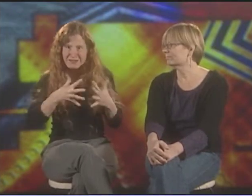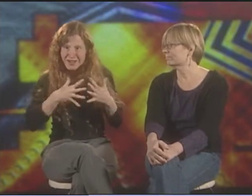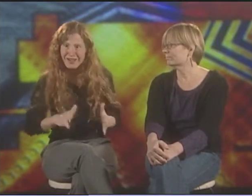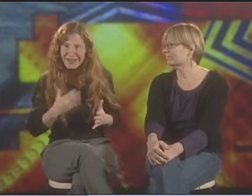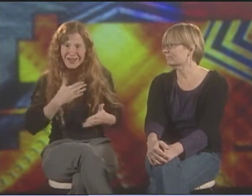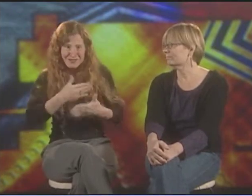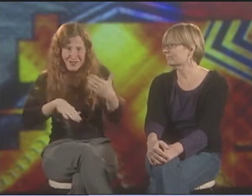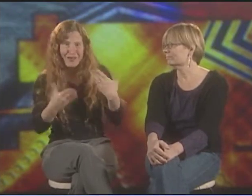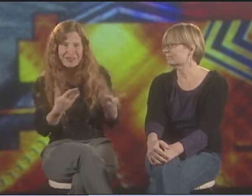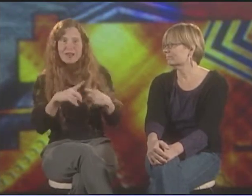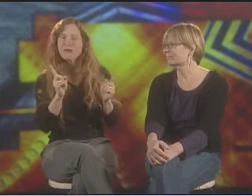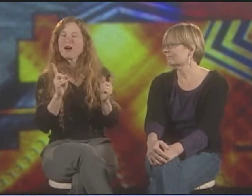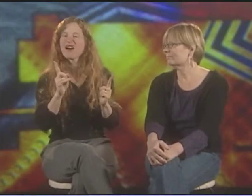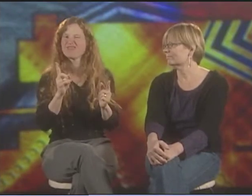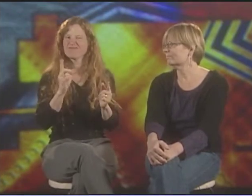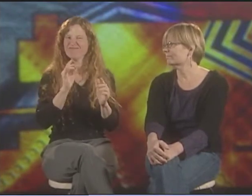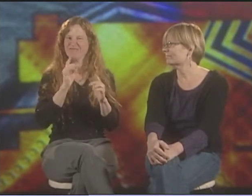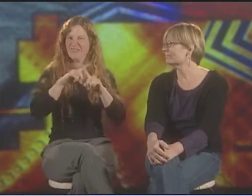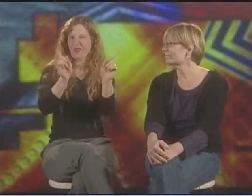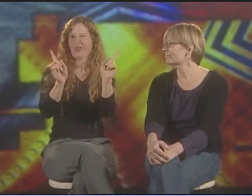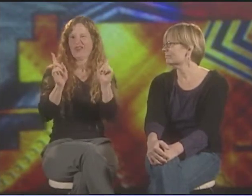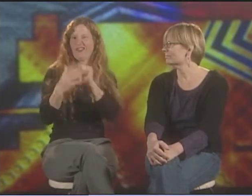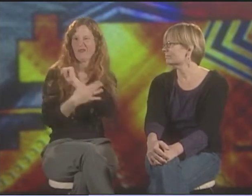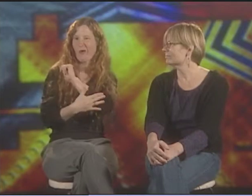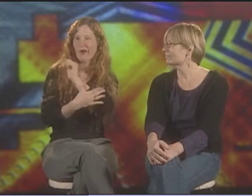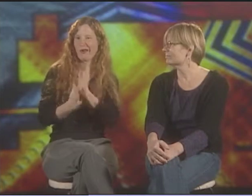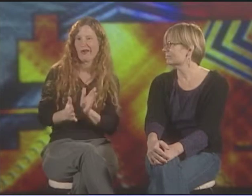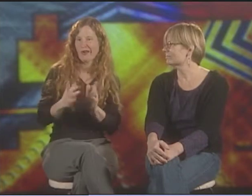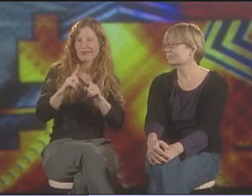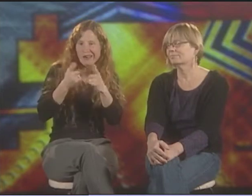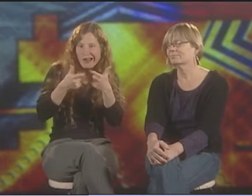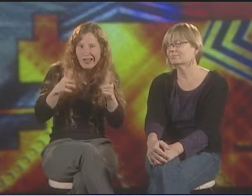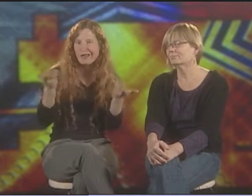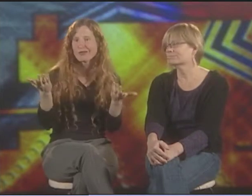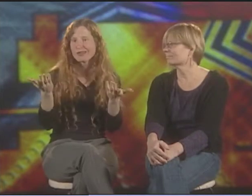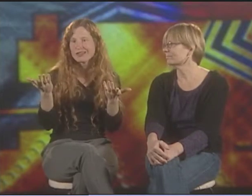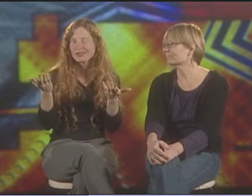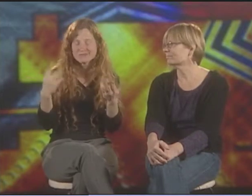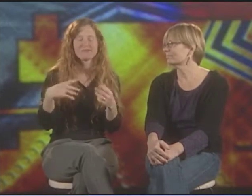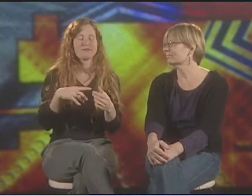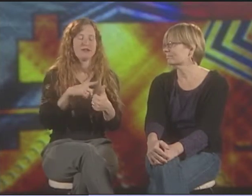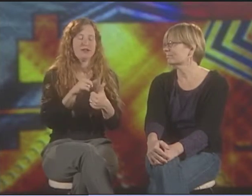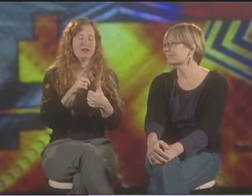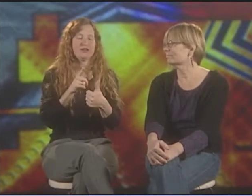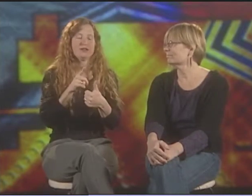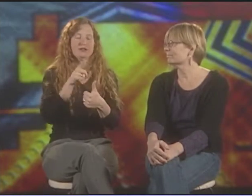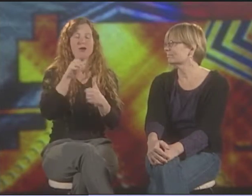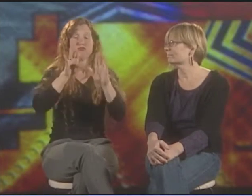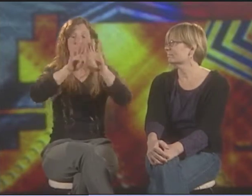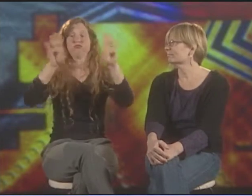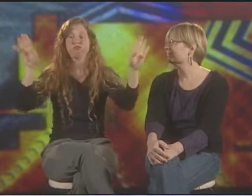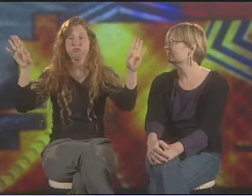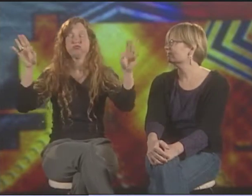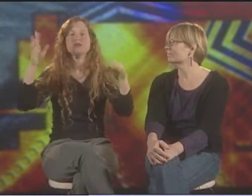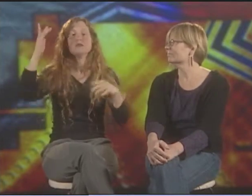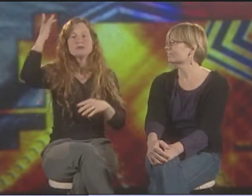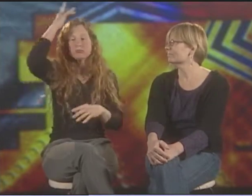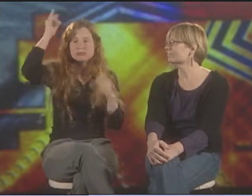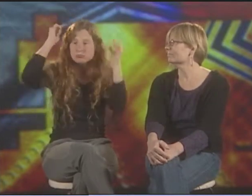THEY'RE SHUNTED ASIDE. THEY ARE AMERICANS, BUT THEY'RE TREATED LIKE THEY'RE FOREIGNERS. THEY HAVE A DIFFERENT LANGUAGE AND THEY'RE TREATED DIFFERENTLY.